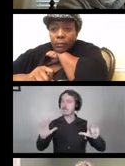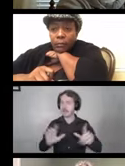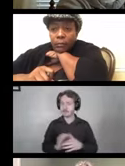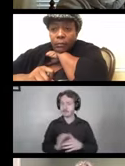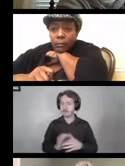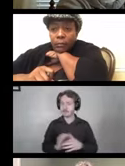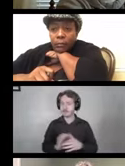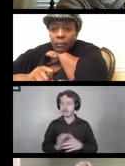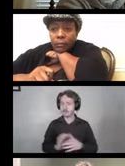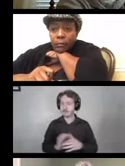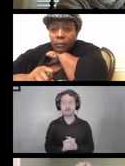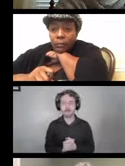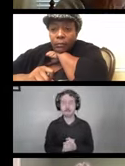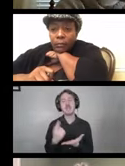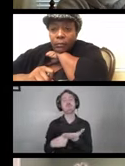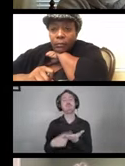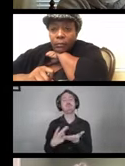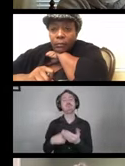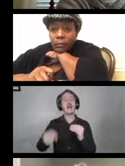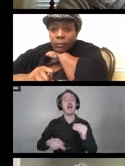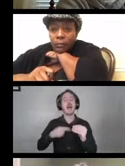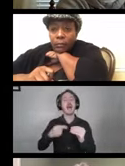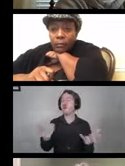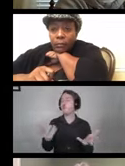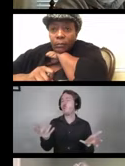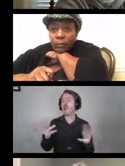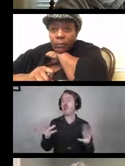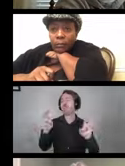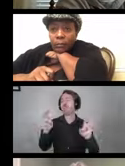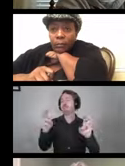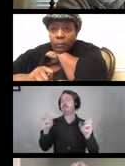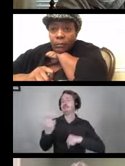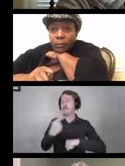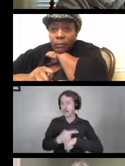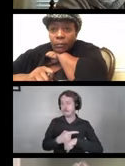I was going to talk about what we're going to be covering today.